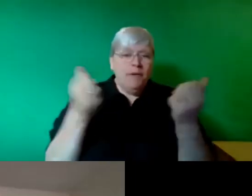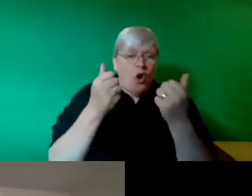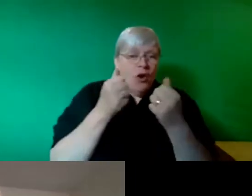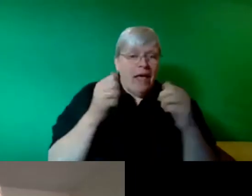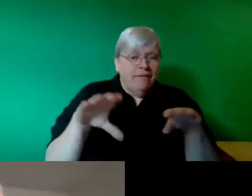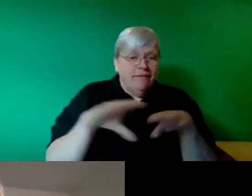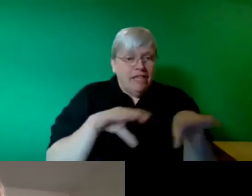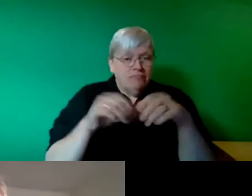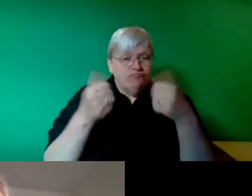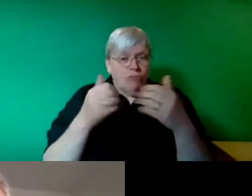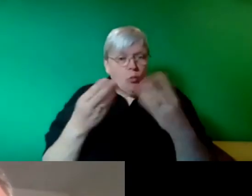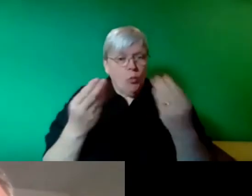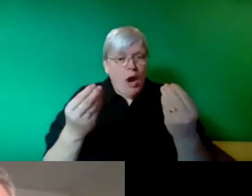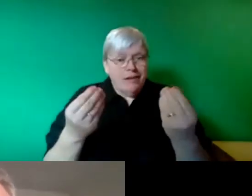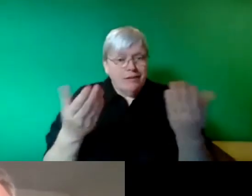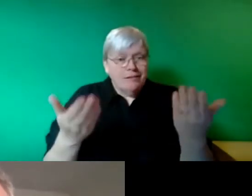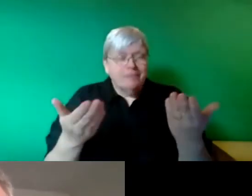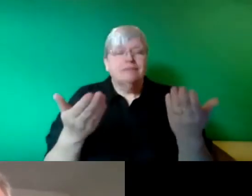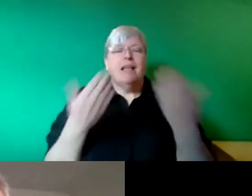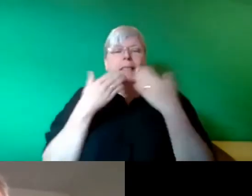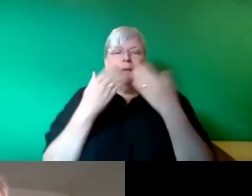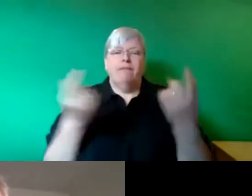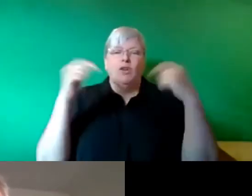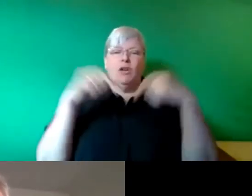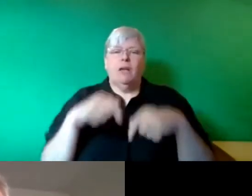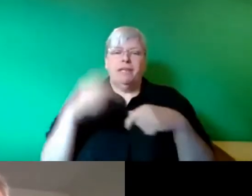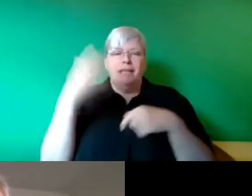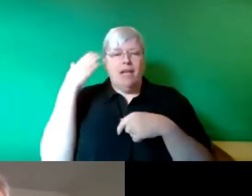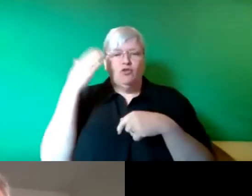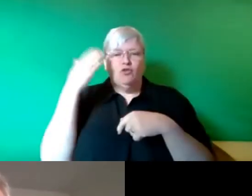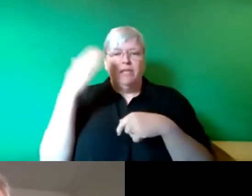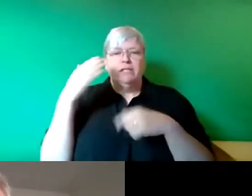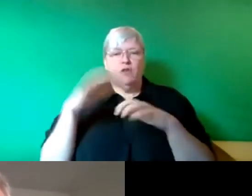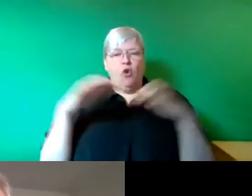Thank you very much for coming along and please address the conference. Thank you.